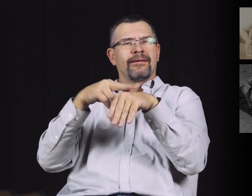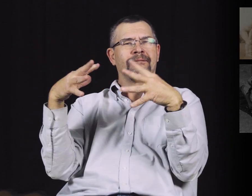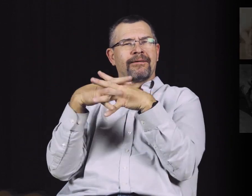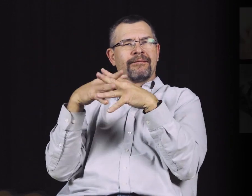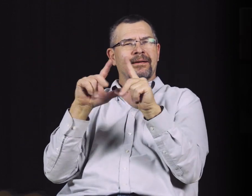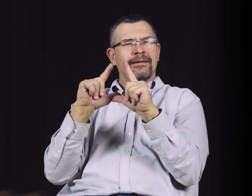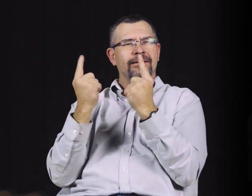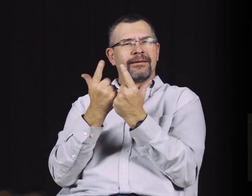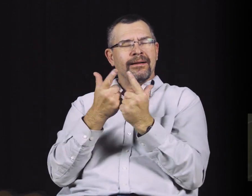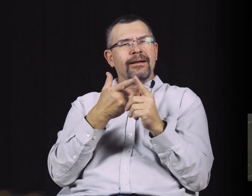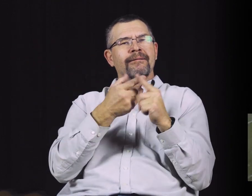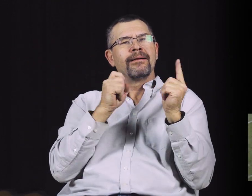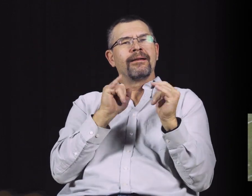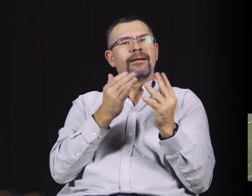teams in the National Football League.